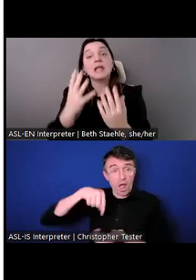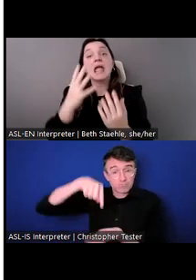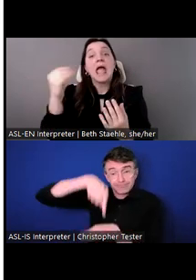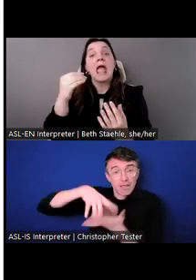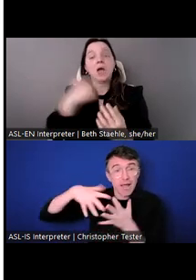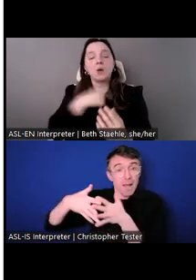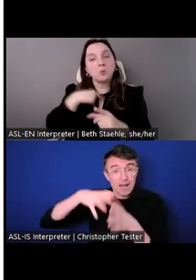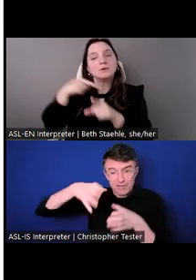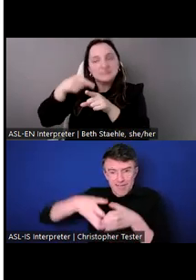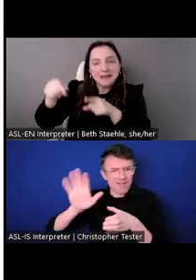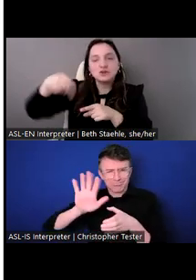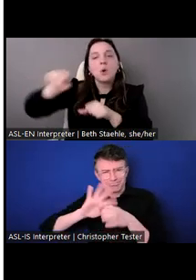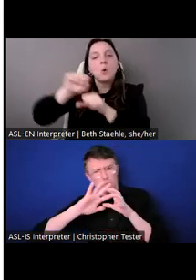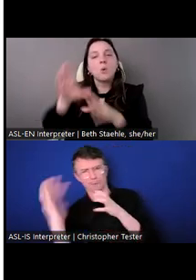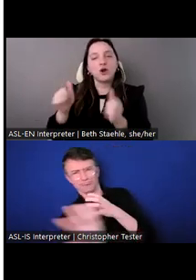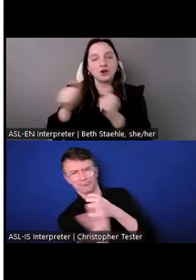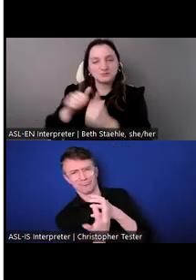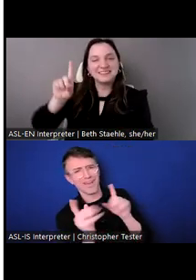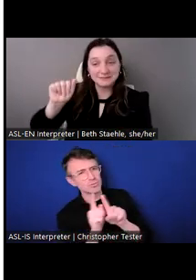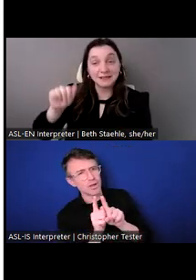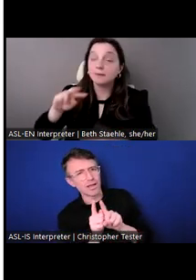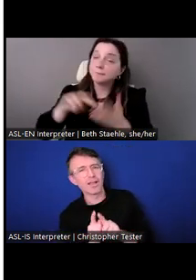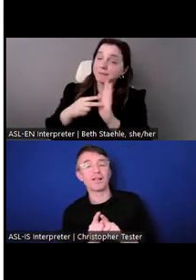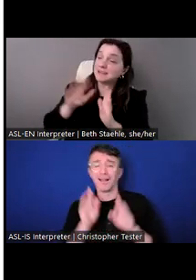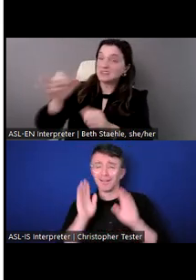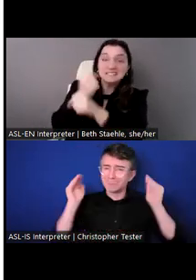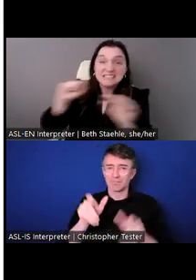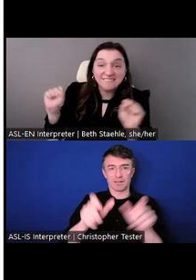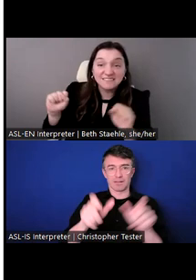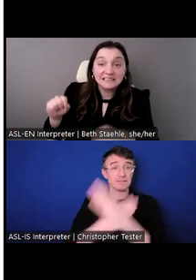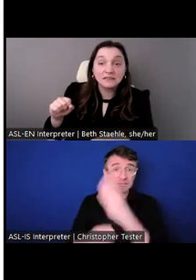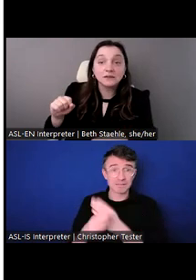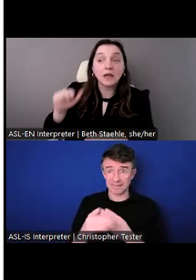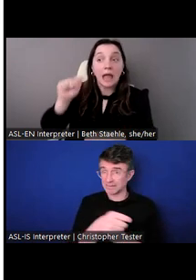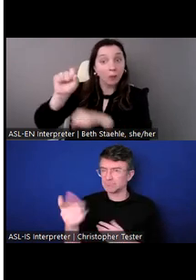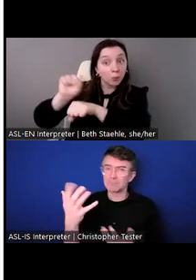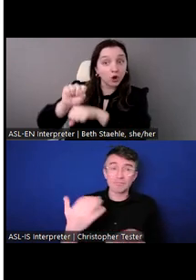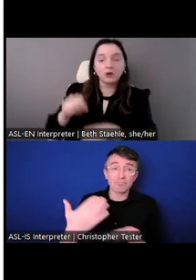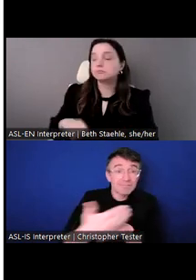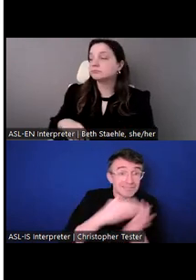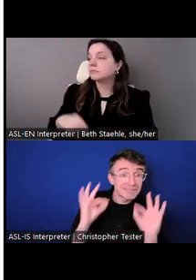That includes general workplace safety as well as more specific rights geared toward